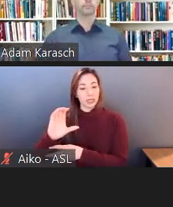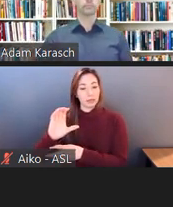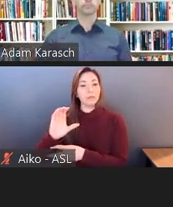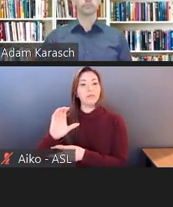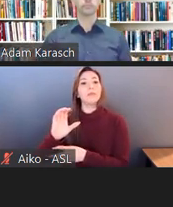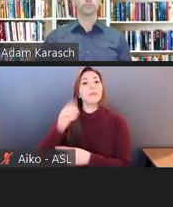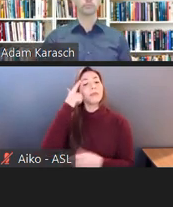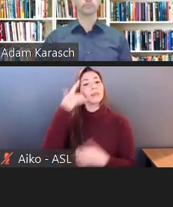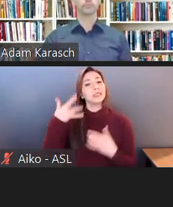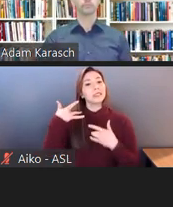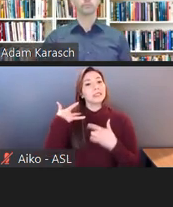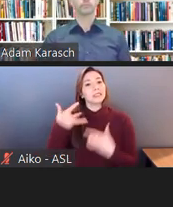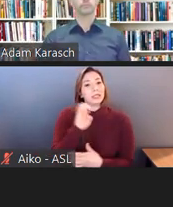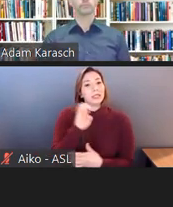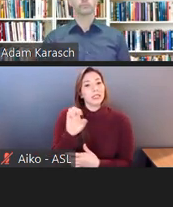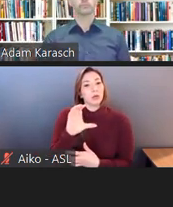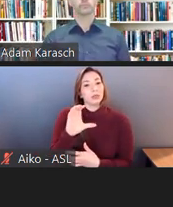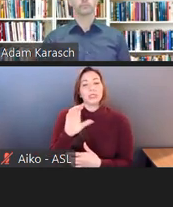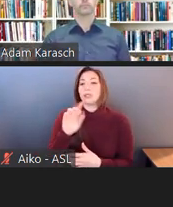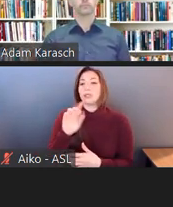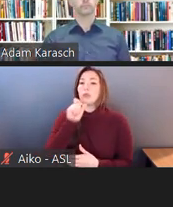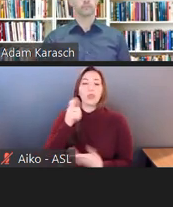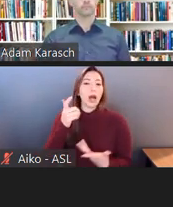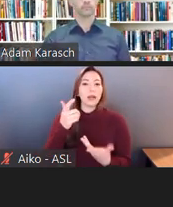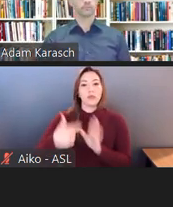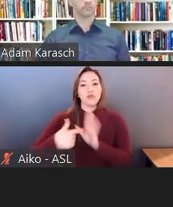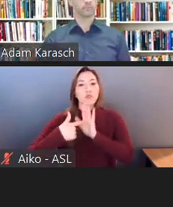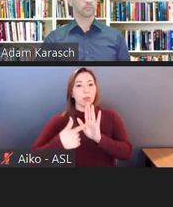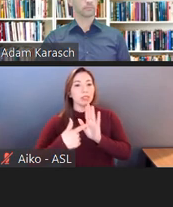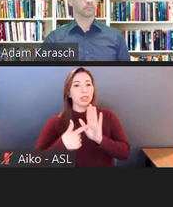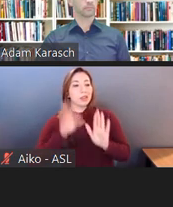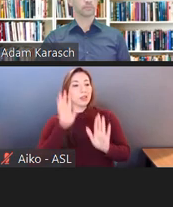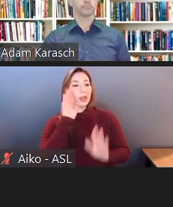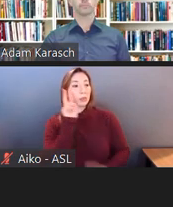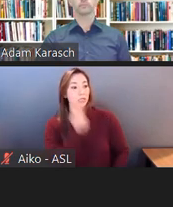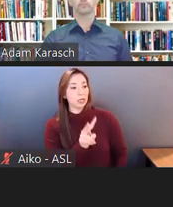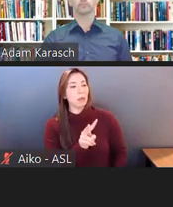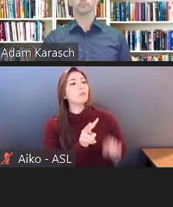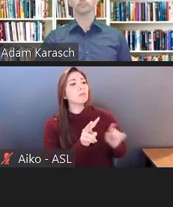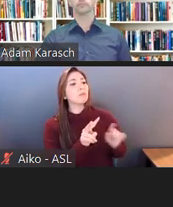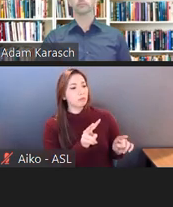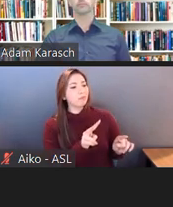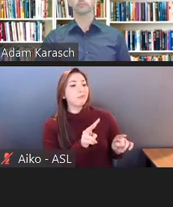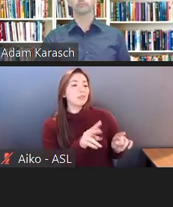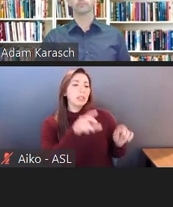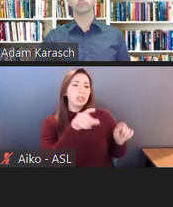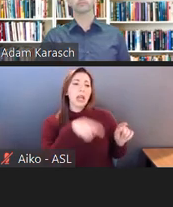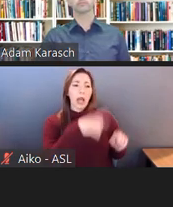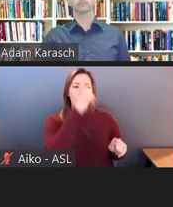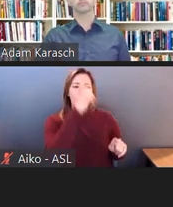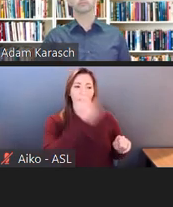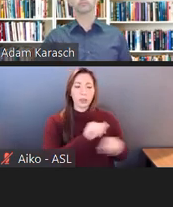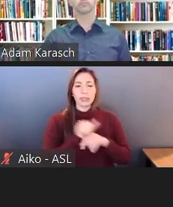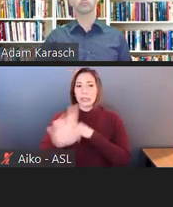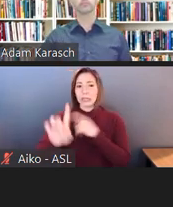They will determine whether there's a case or not. But in cases where they feel it is important or is egregious,